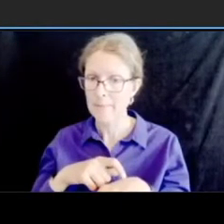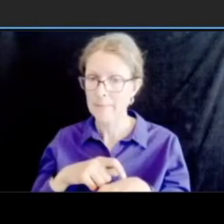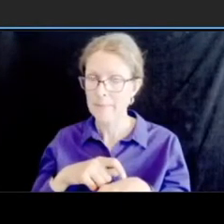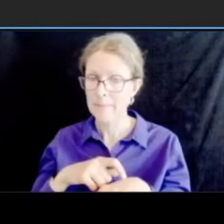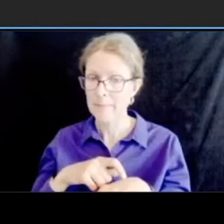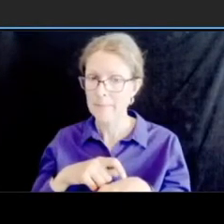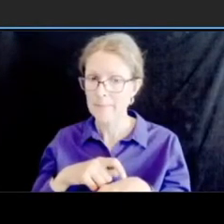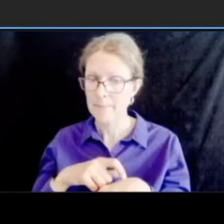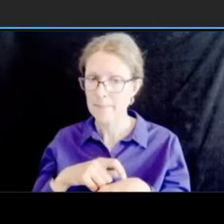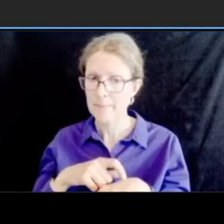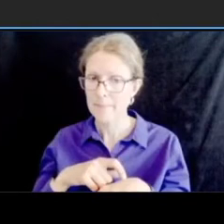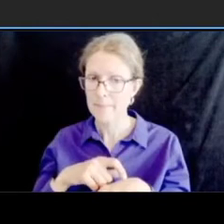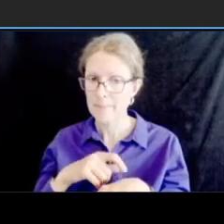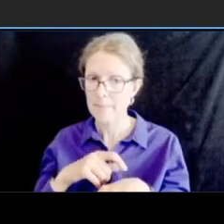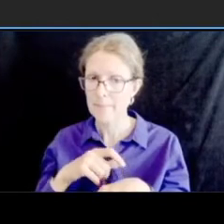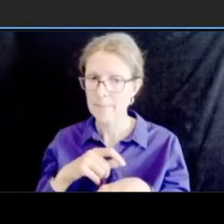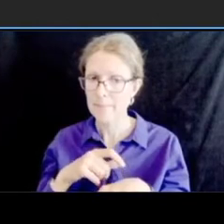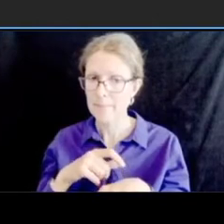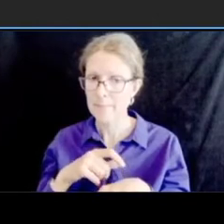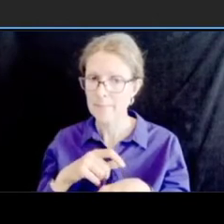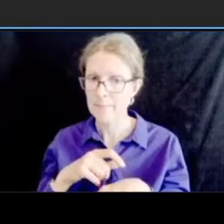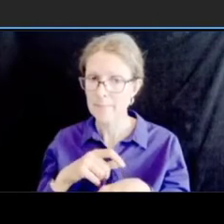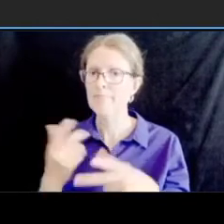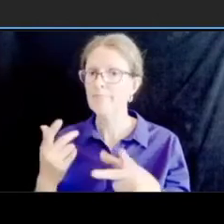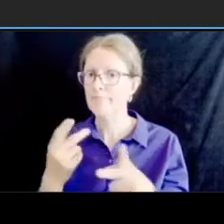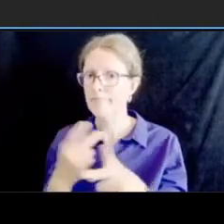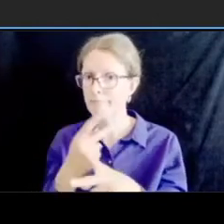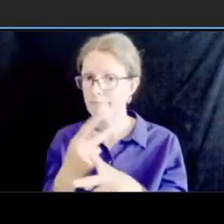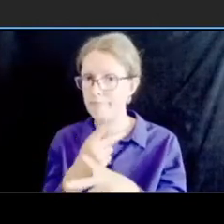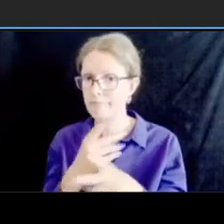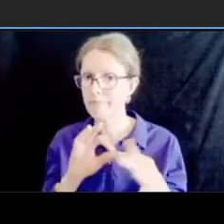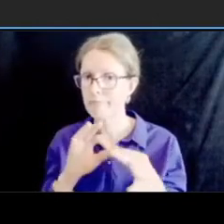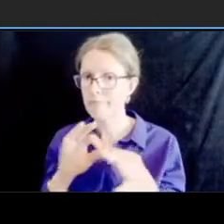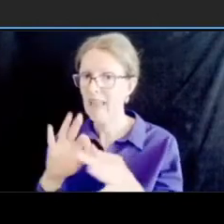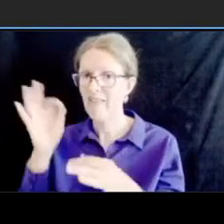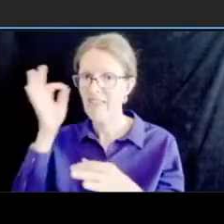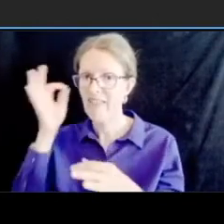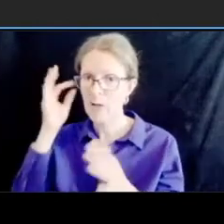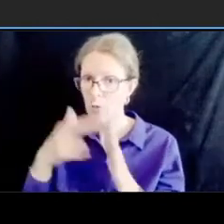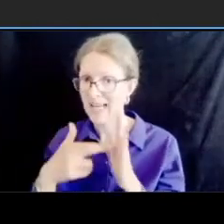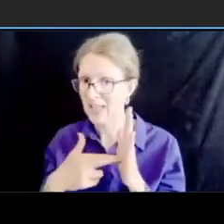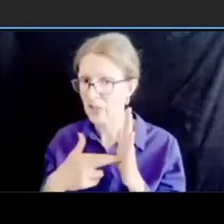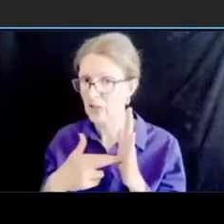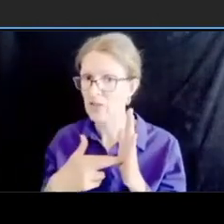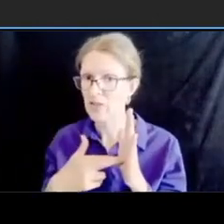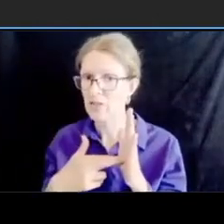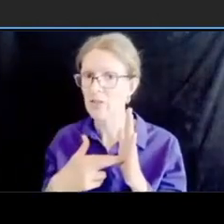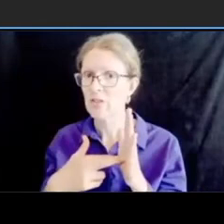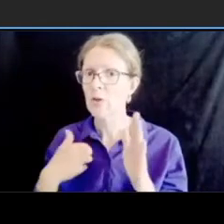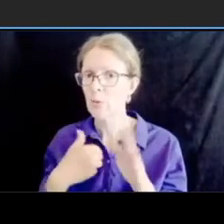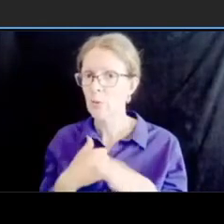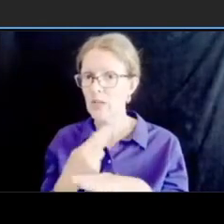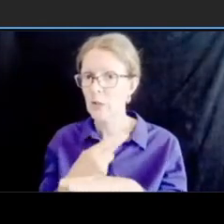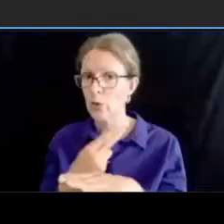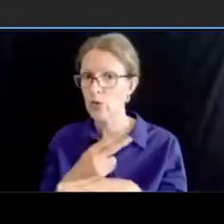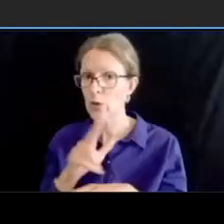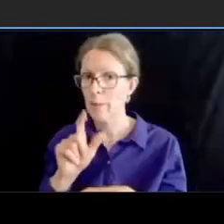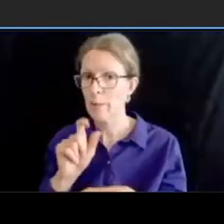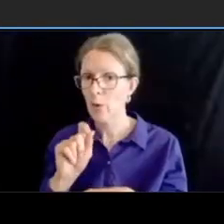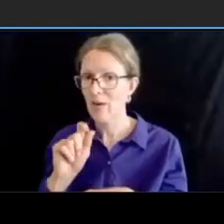3.5 this uh crossing speed and to determine like how many seconds like we need to clearance the the